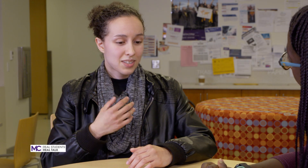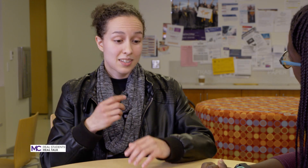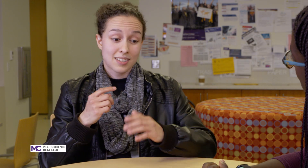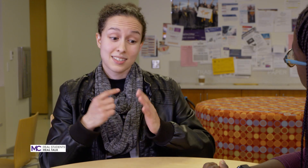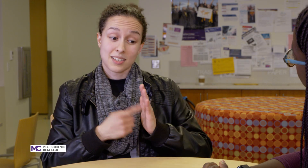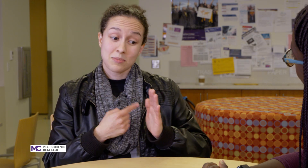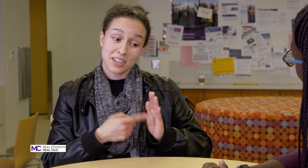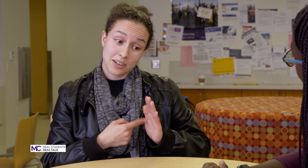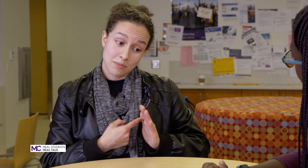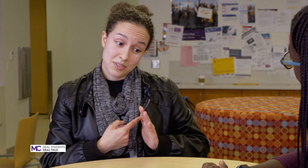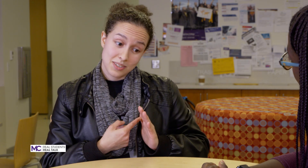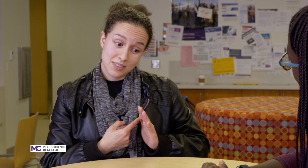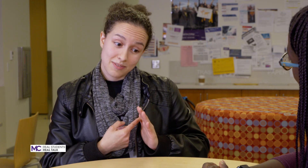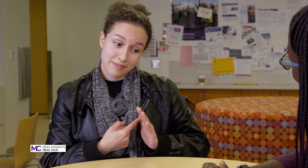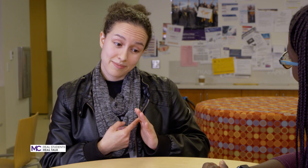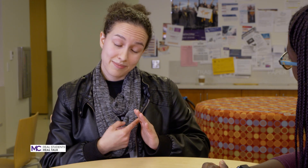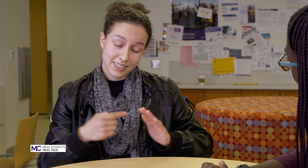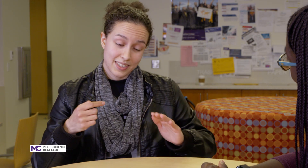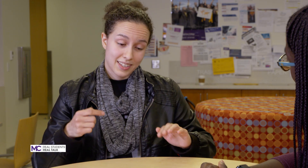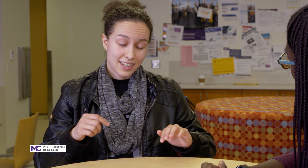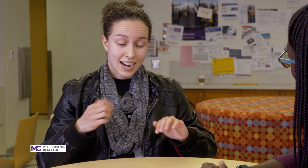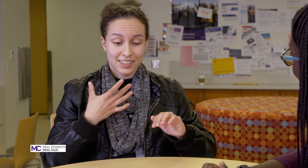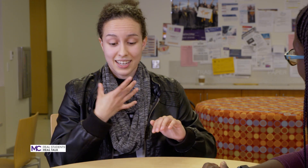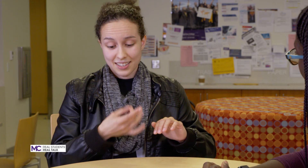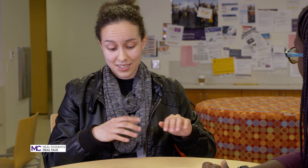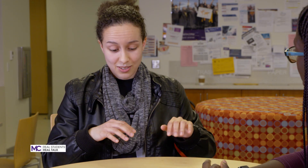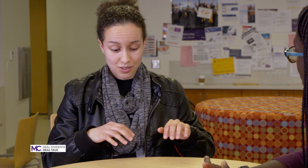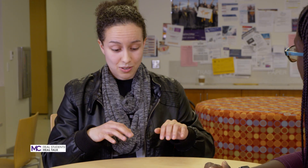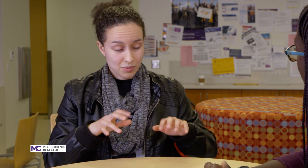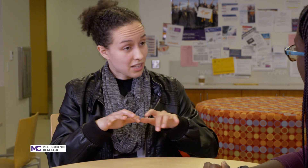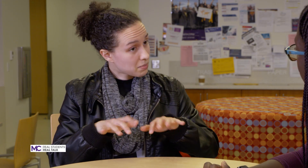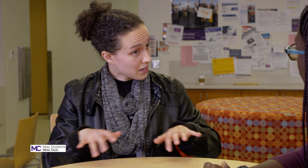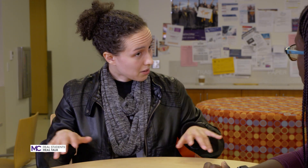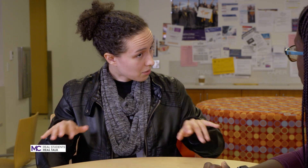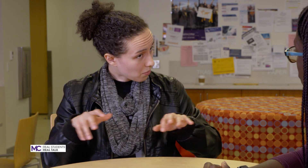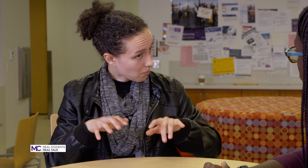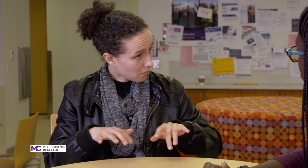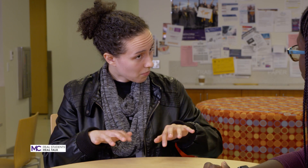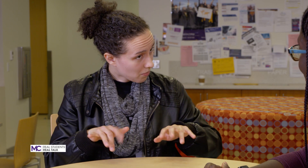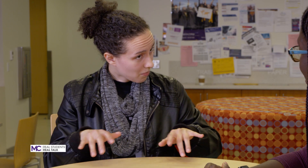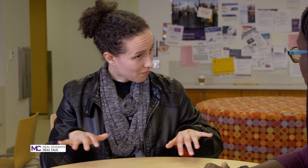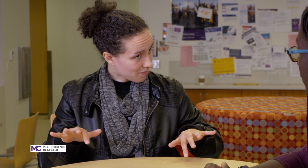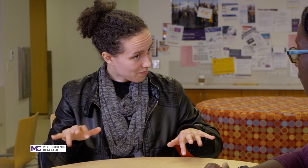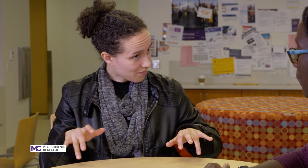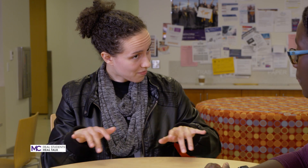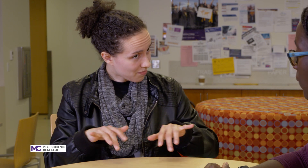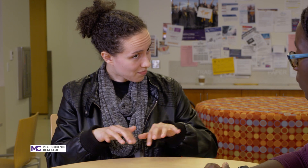sometimes I like to play the piano